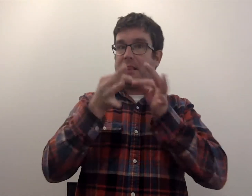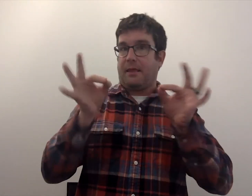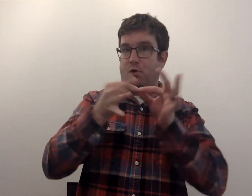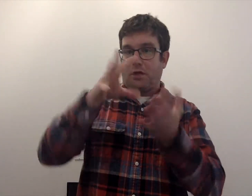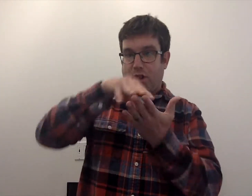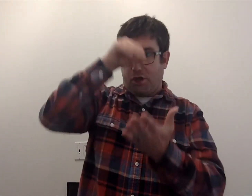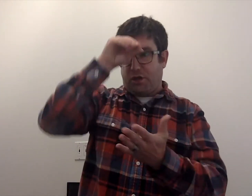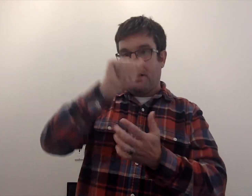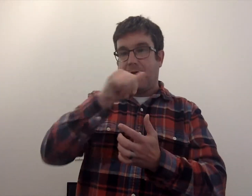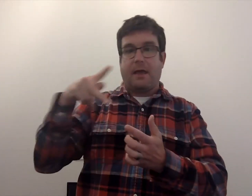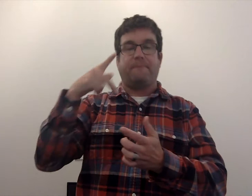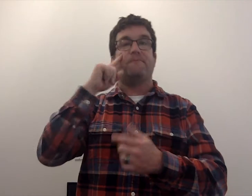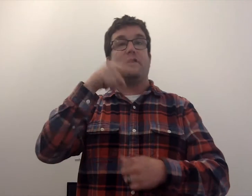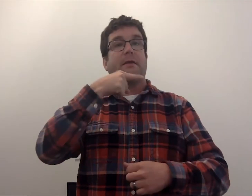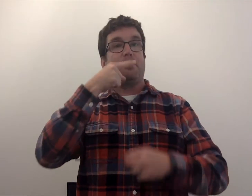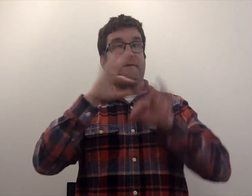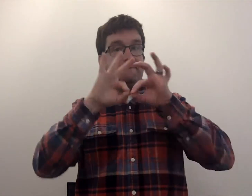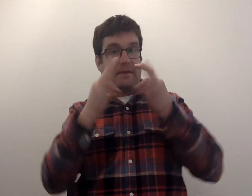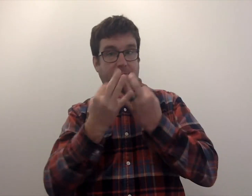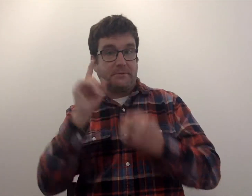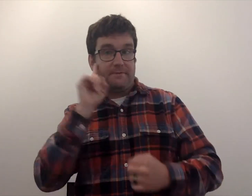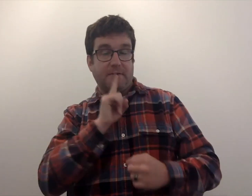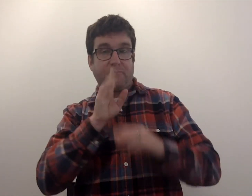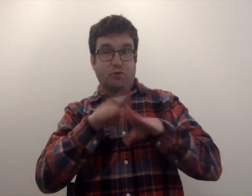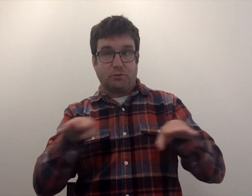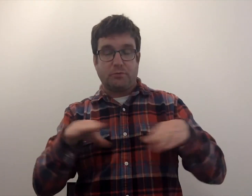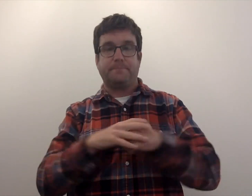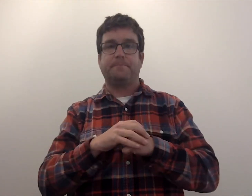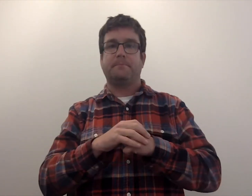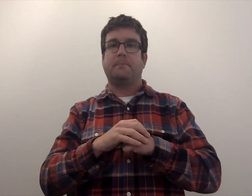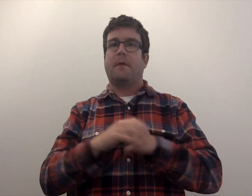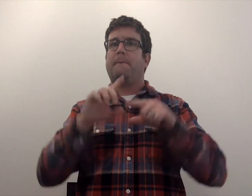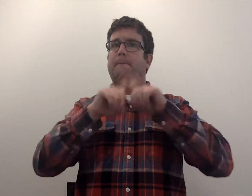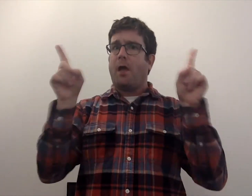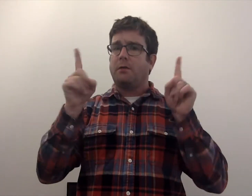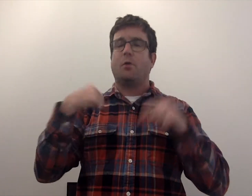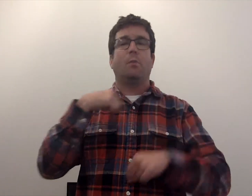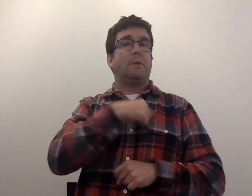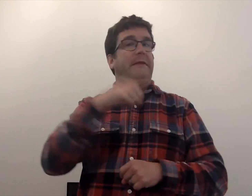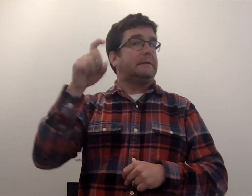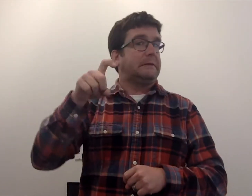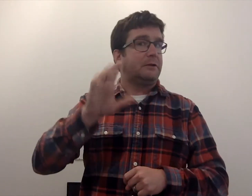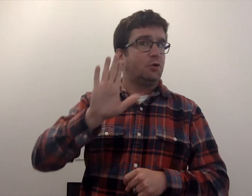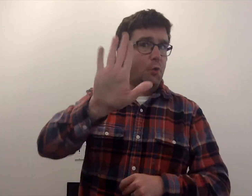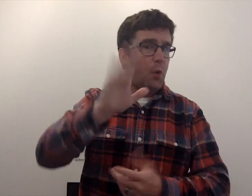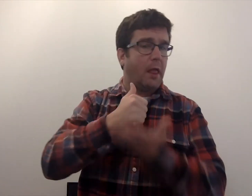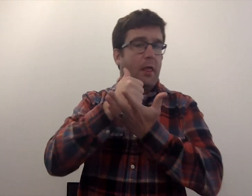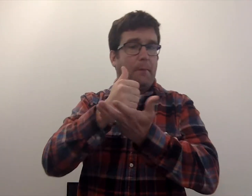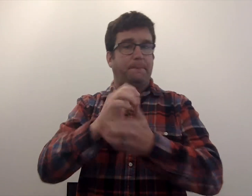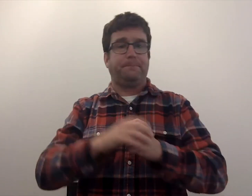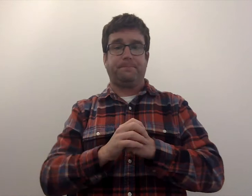a language learning app for hearing families of deaf children. But we need your help!